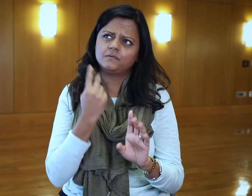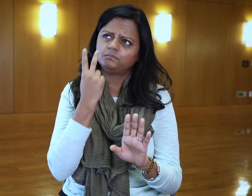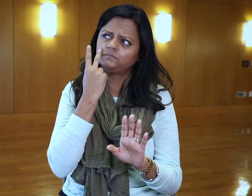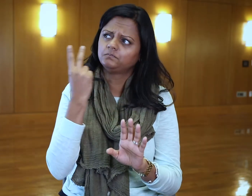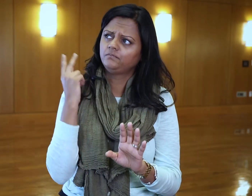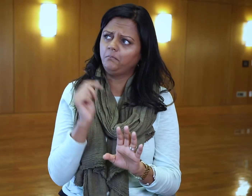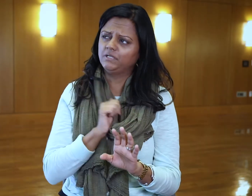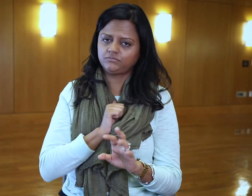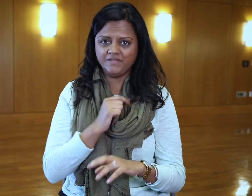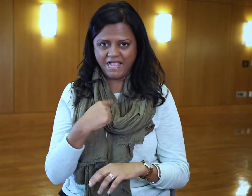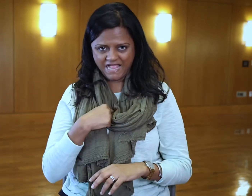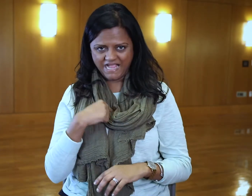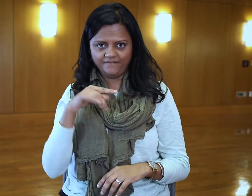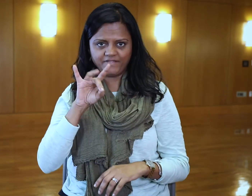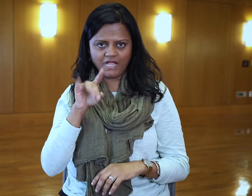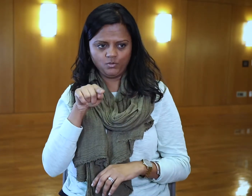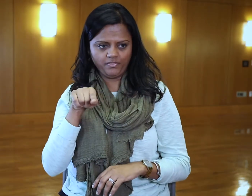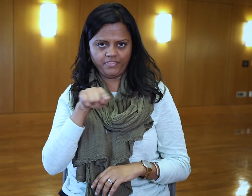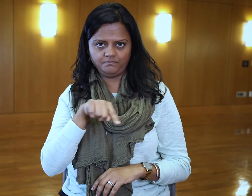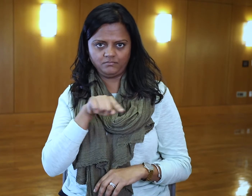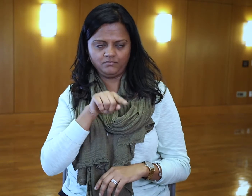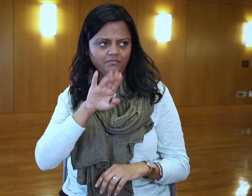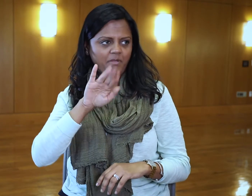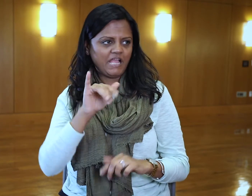Looking back on my own life, I found mentors